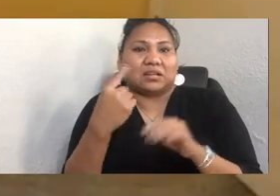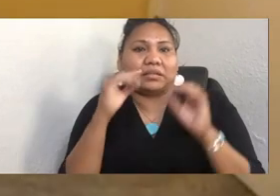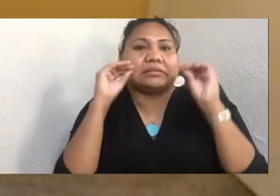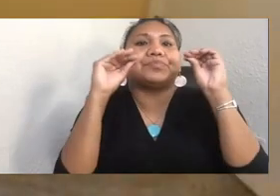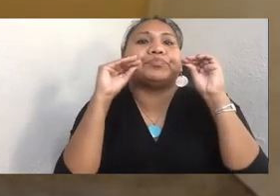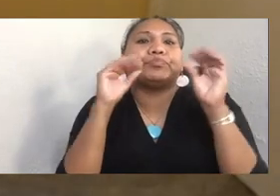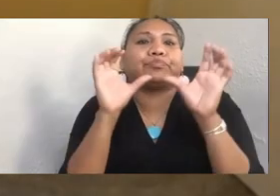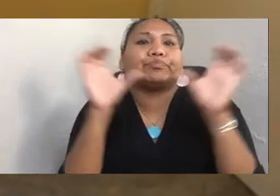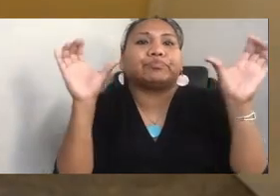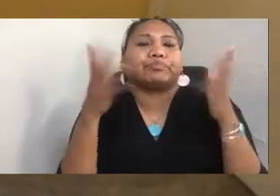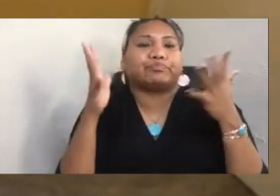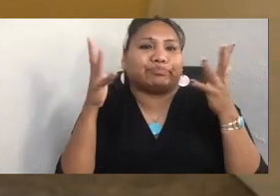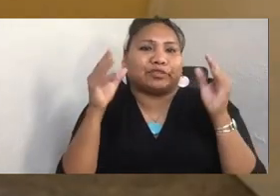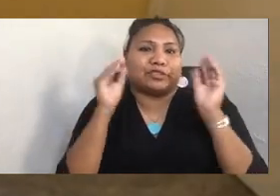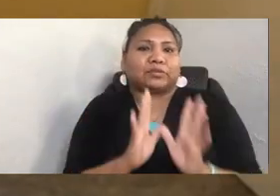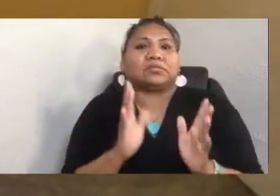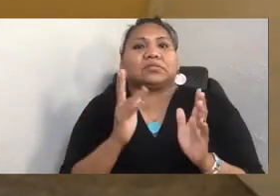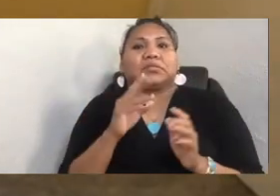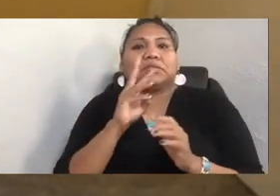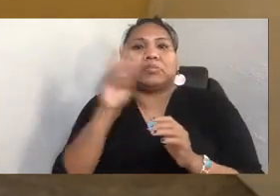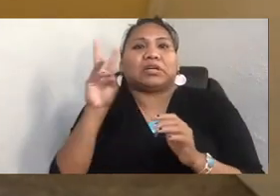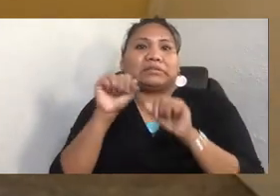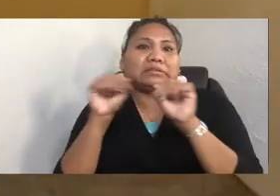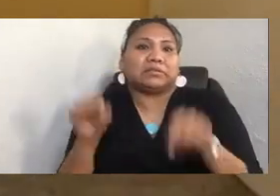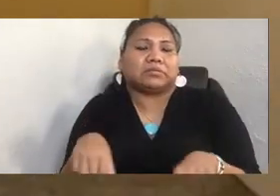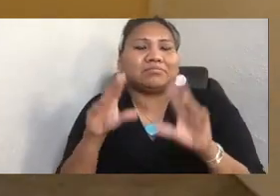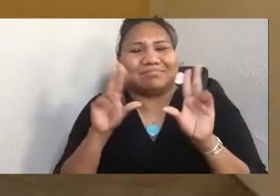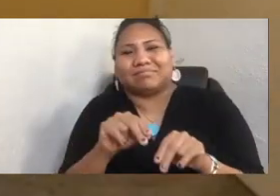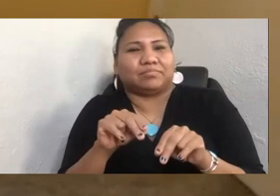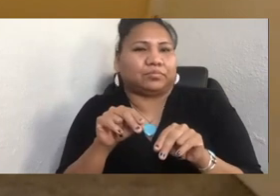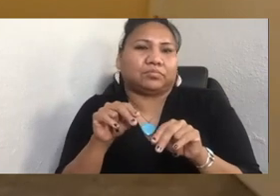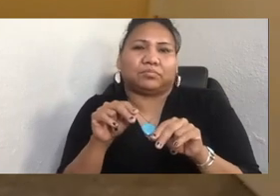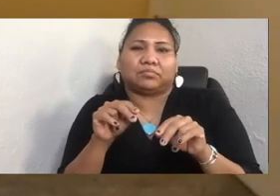But we can play a role, also. And so I think that, to me, is something I like to tell people.